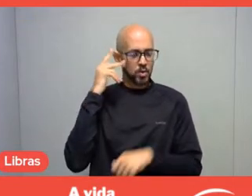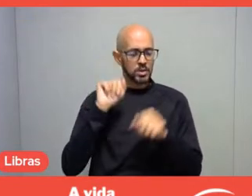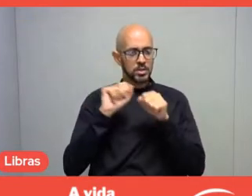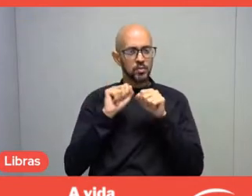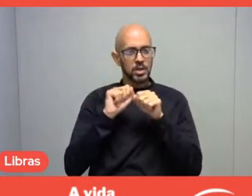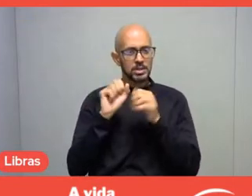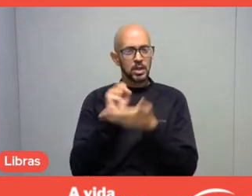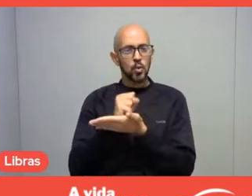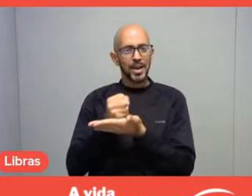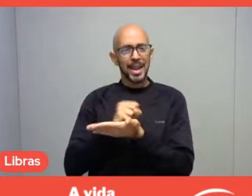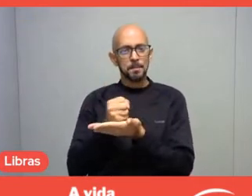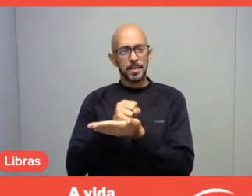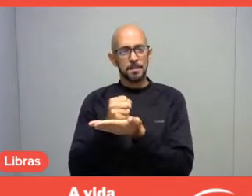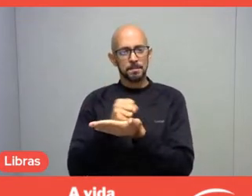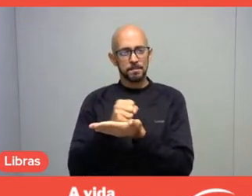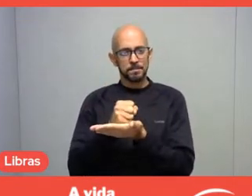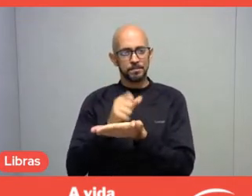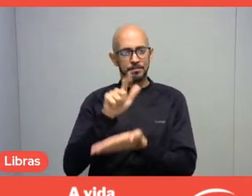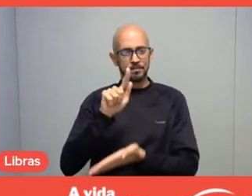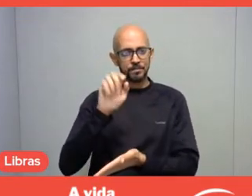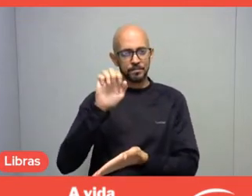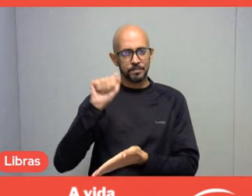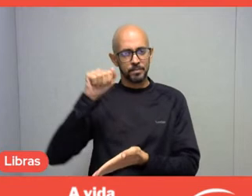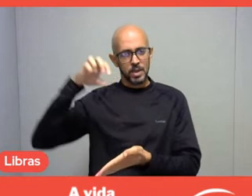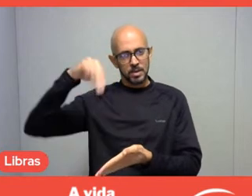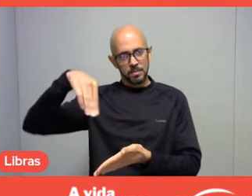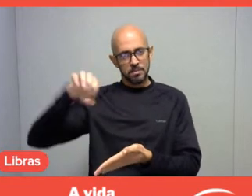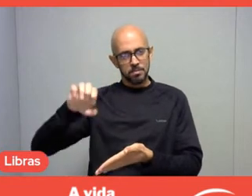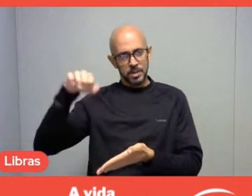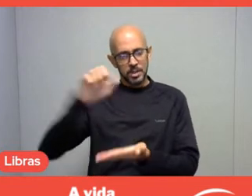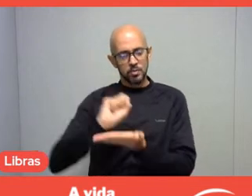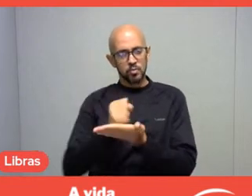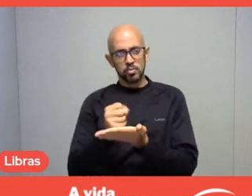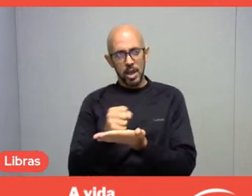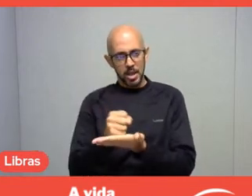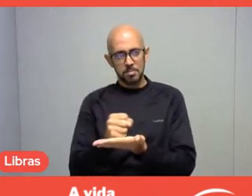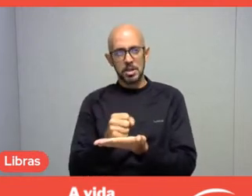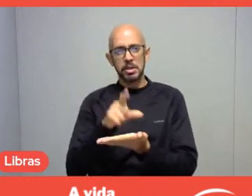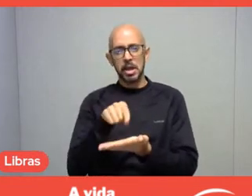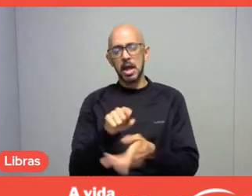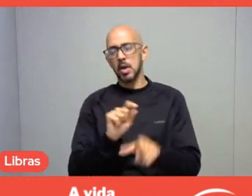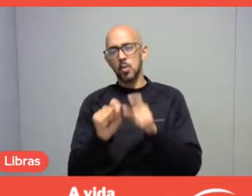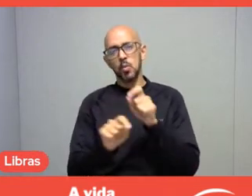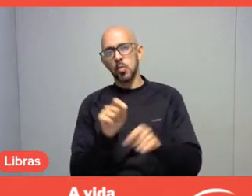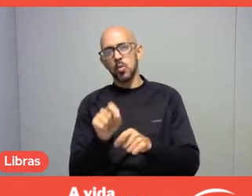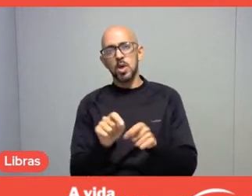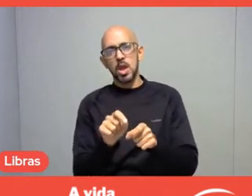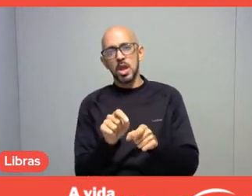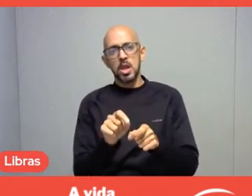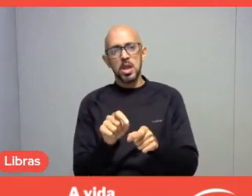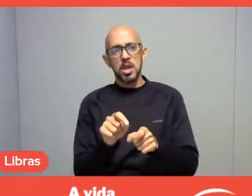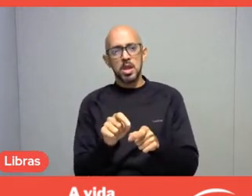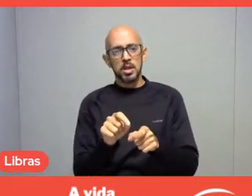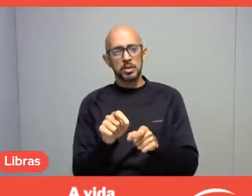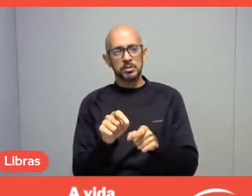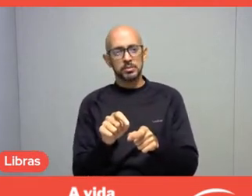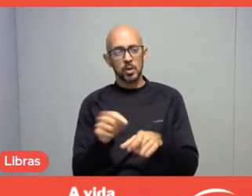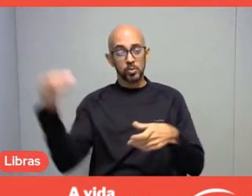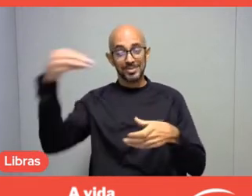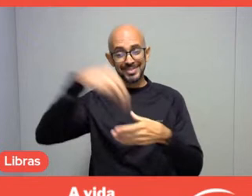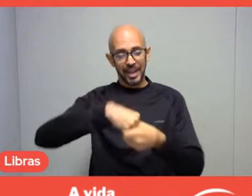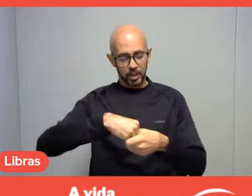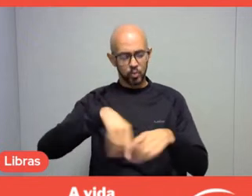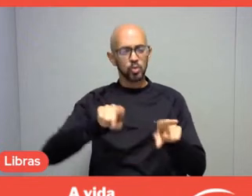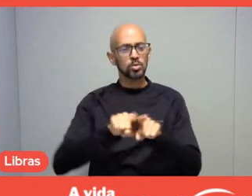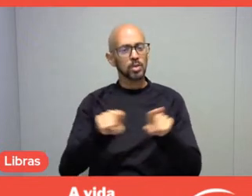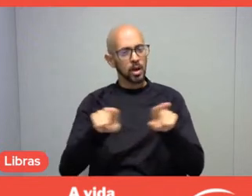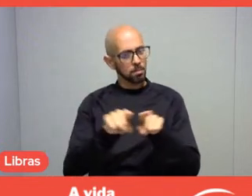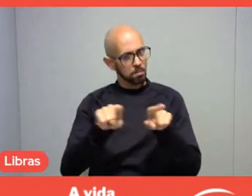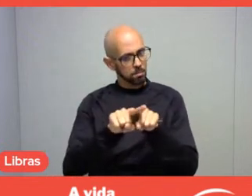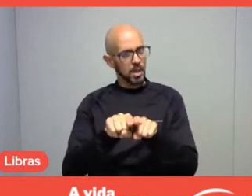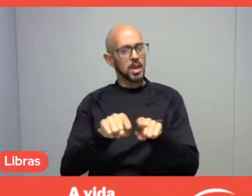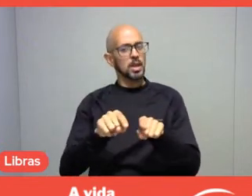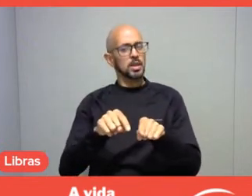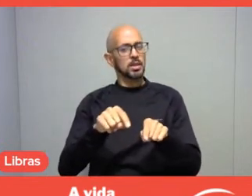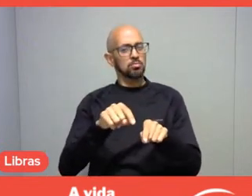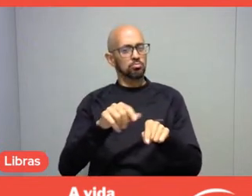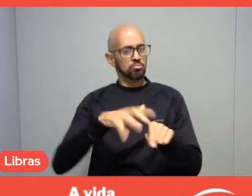So, the video games, which are connected, which are within the leisure area.